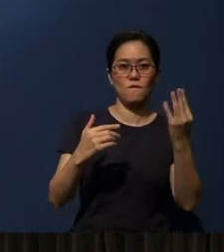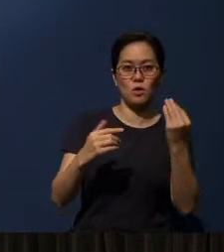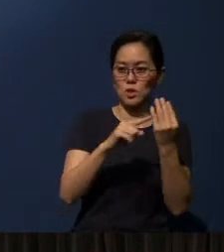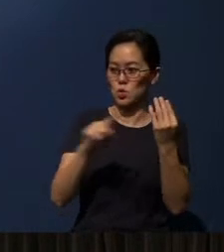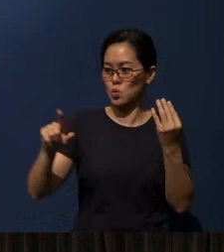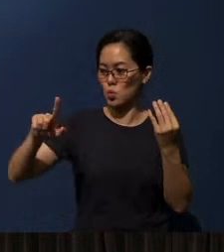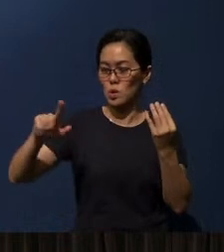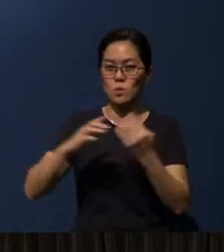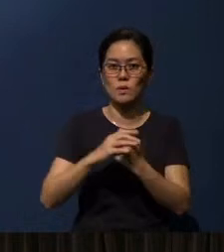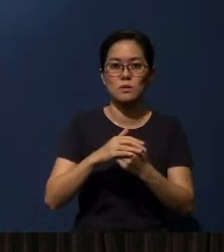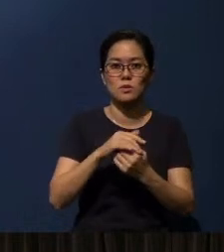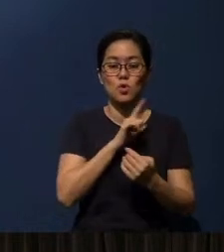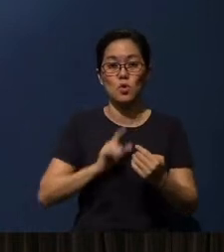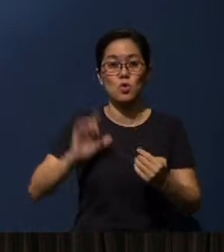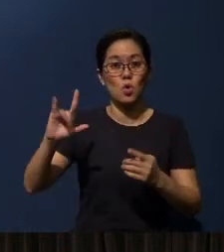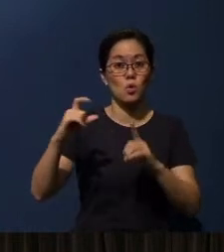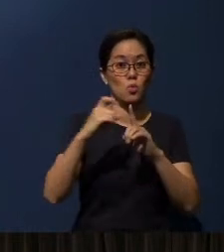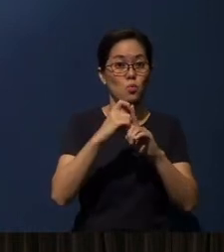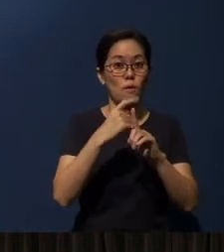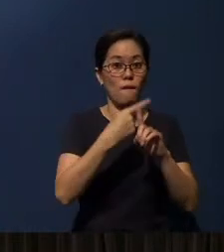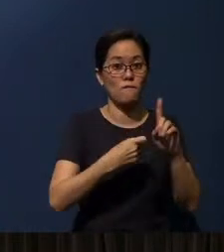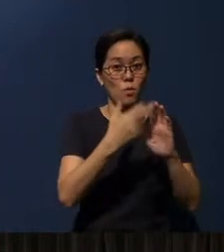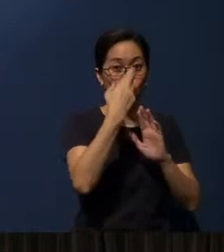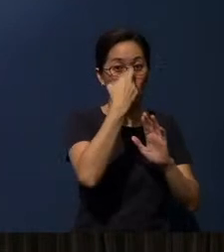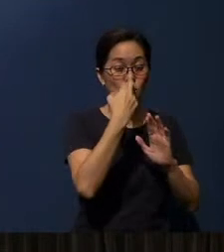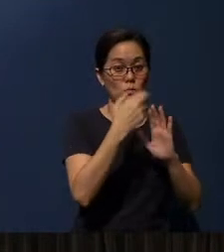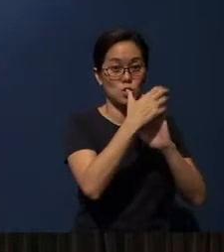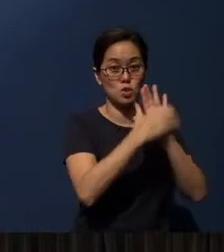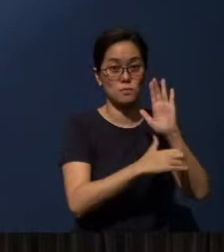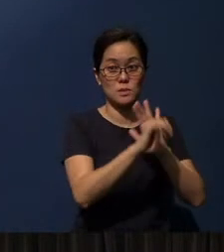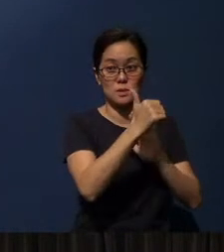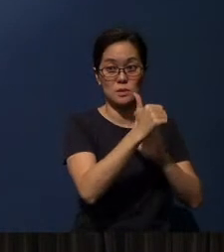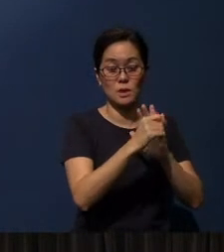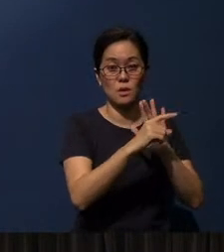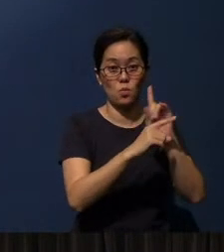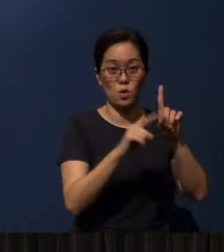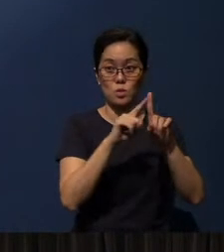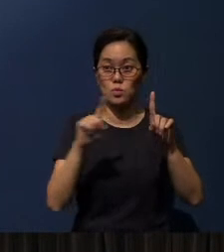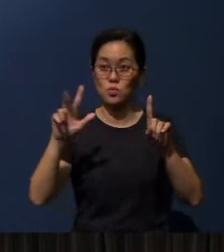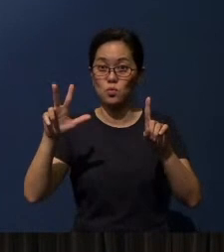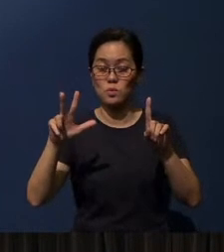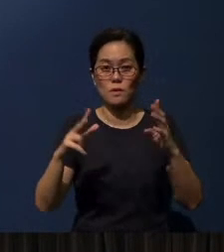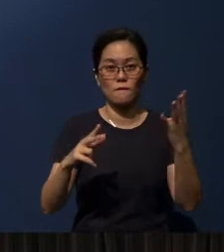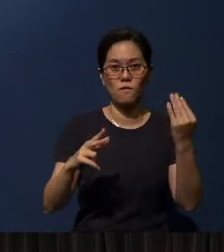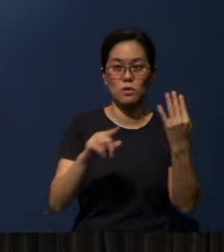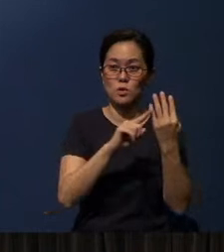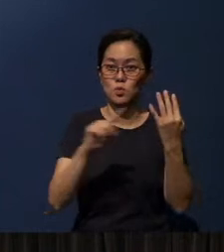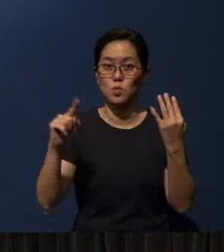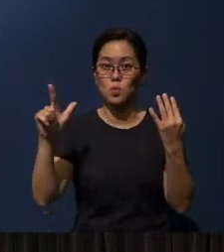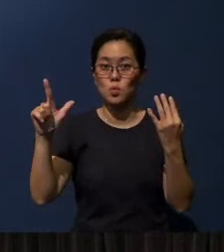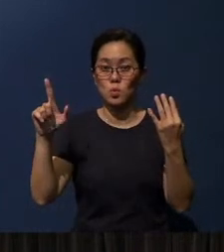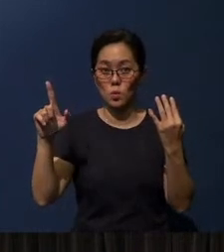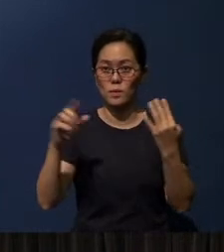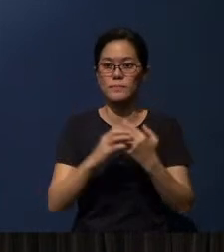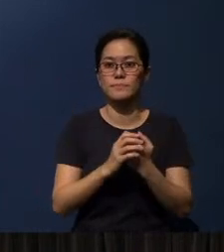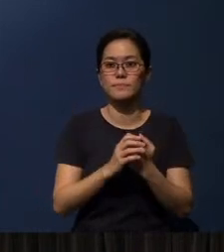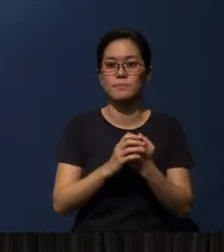The word of the Lord from Romans chapter 10, verse 1 to 3, and verse 14 to 21.